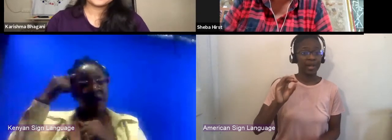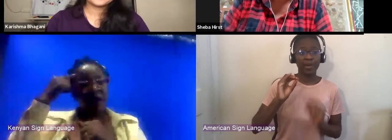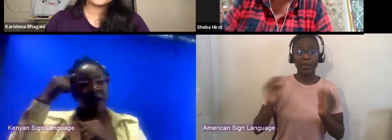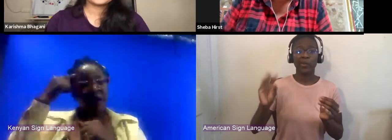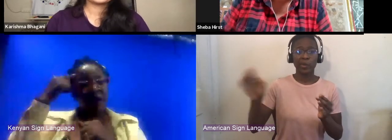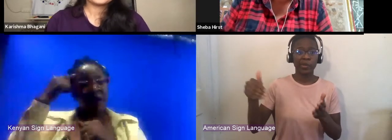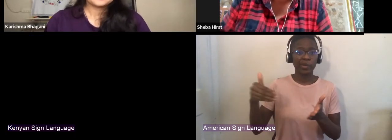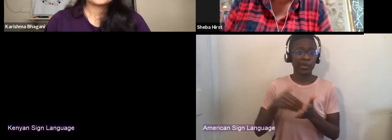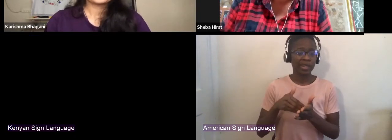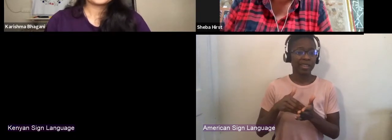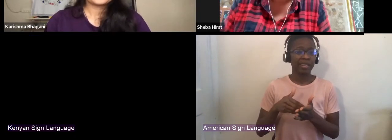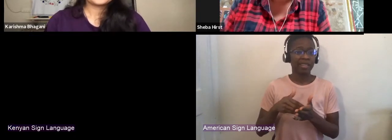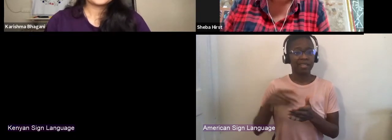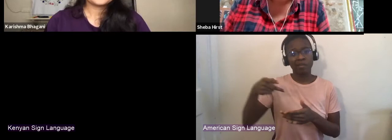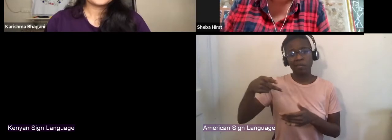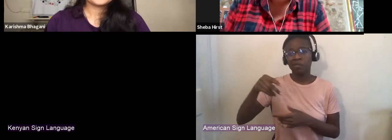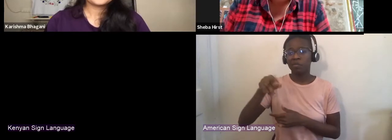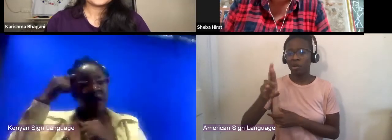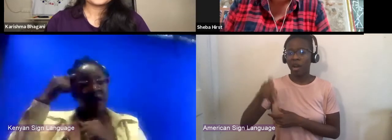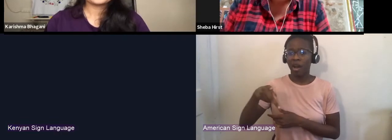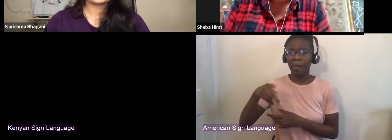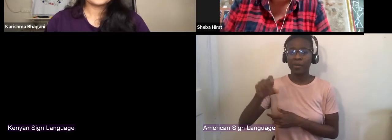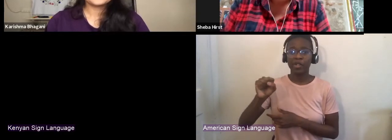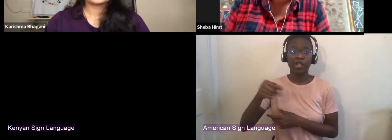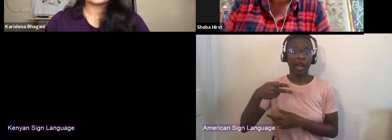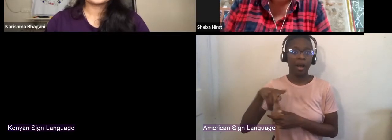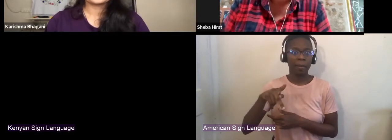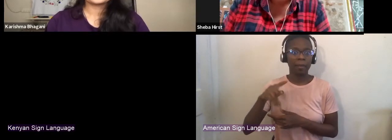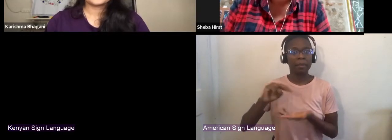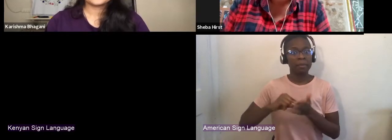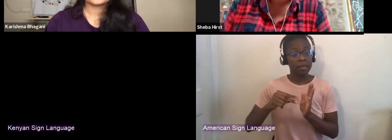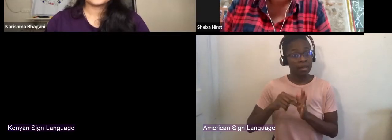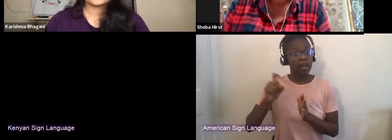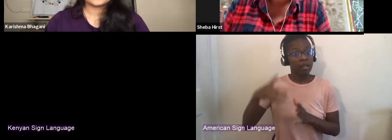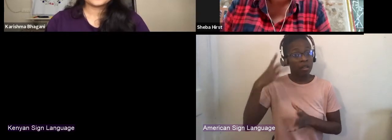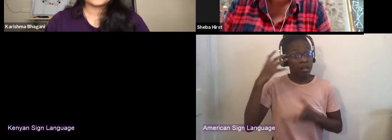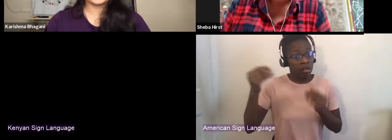So you were like having to buy everything every time from scratch and then store it in your mother's garage.